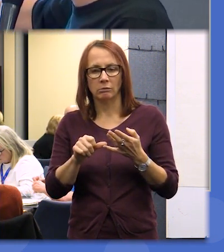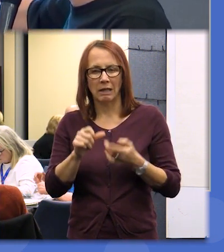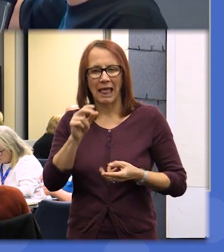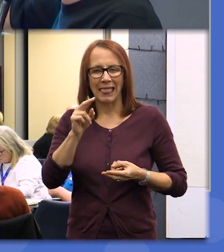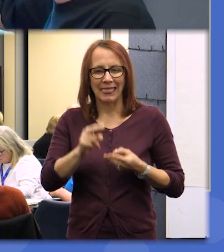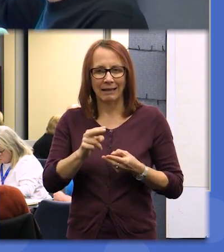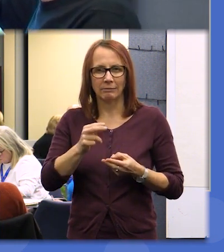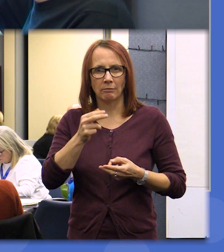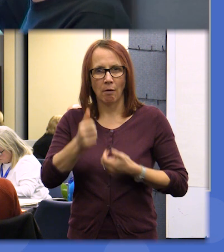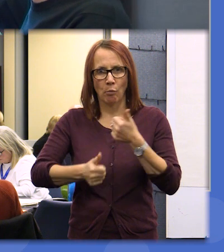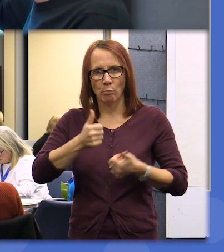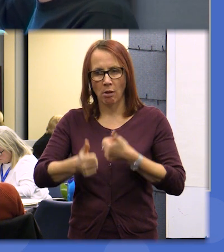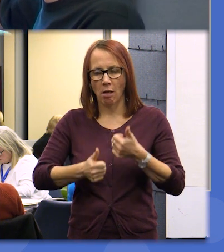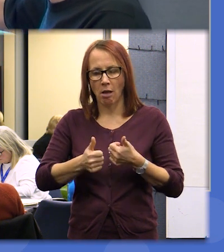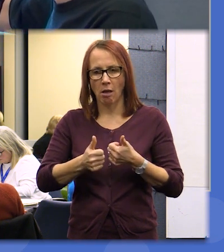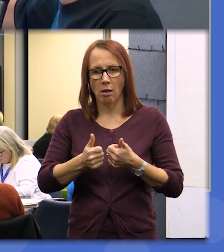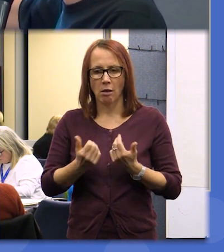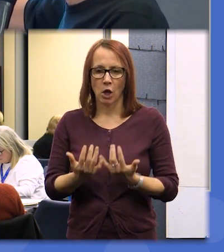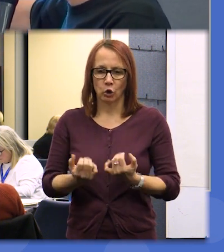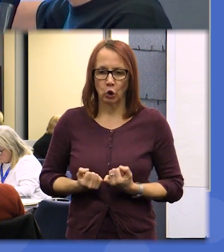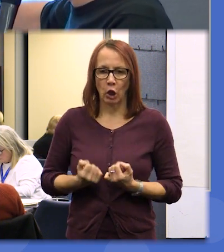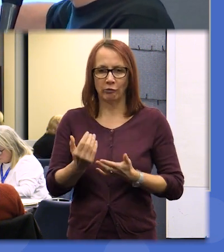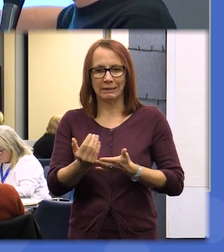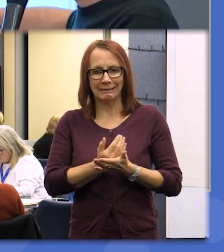kind of quite high up tolerant safe secure and stable environment for all